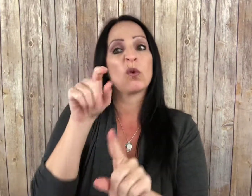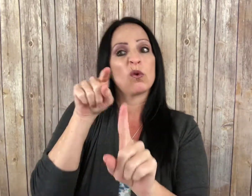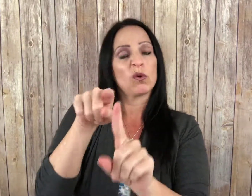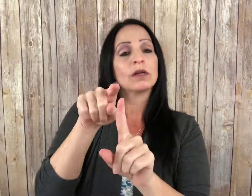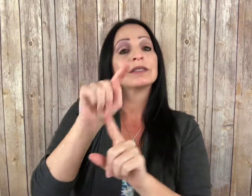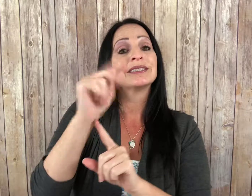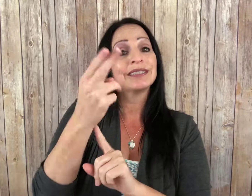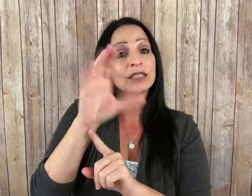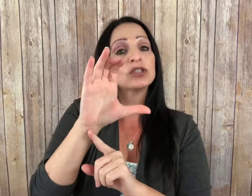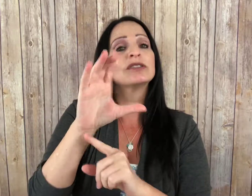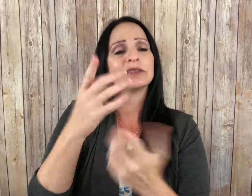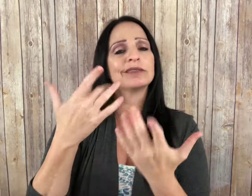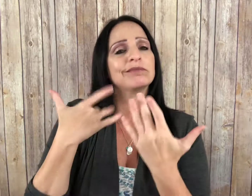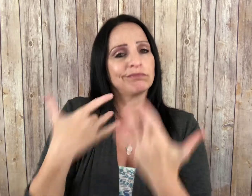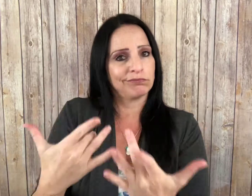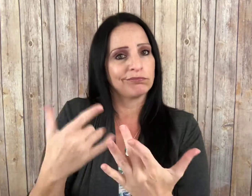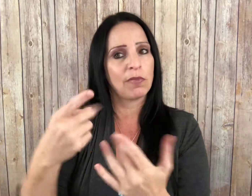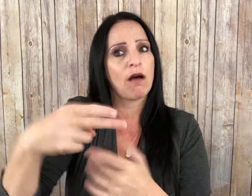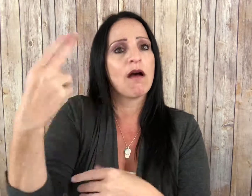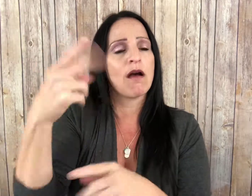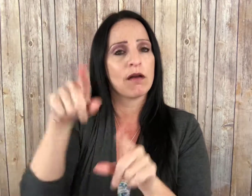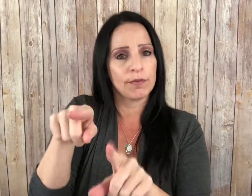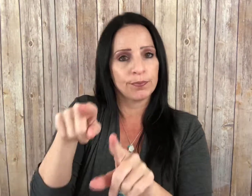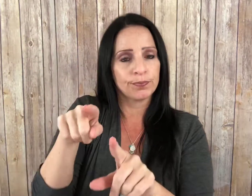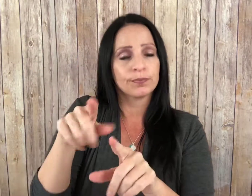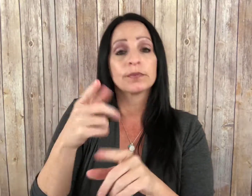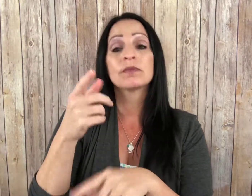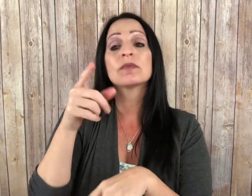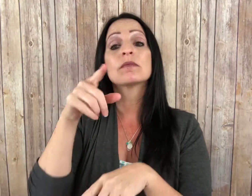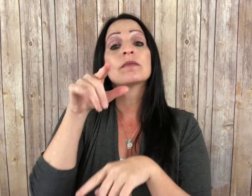The amount of THC from marijuana plant is typically higher.